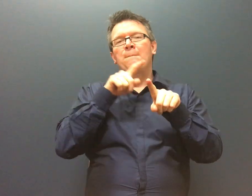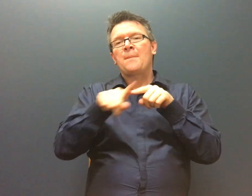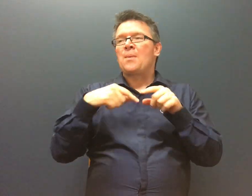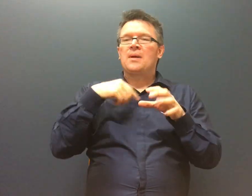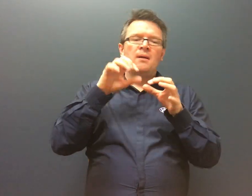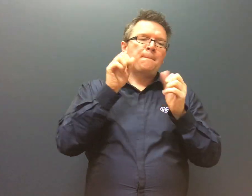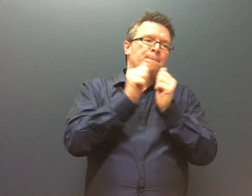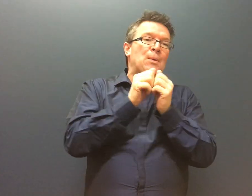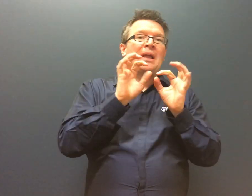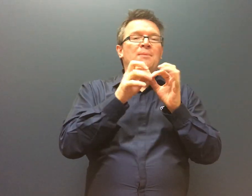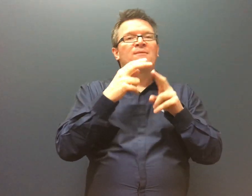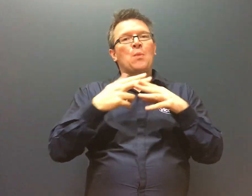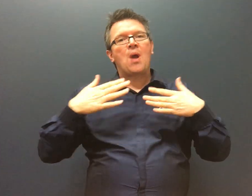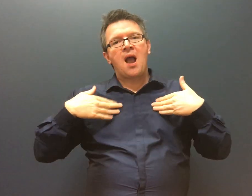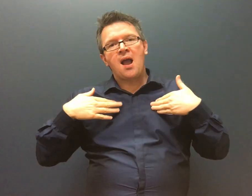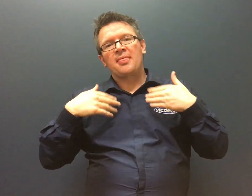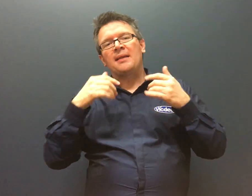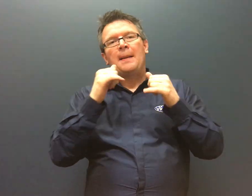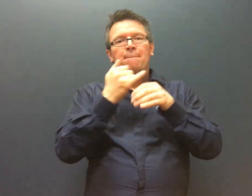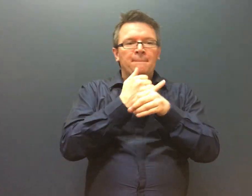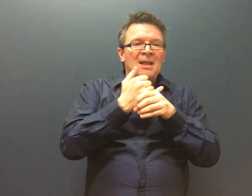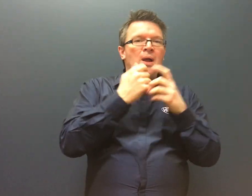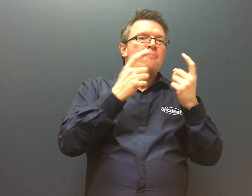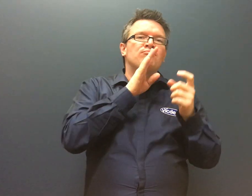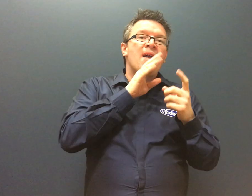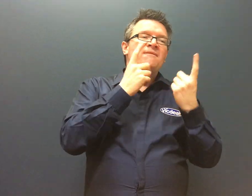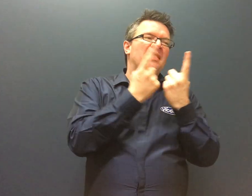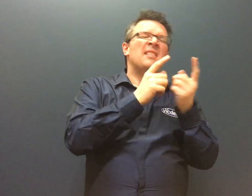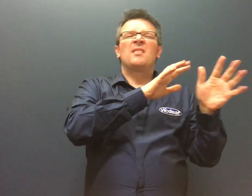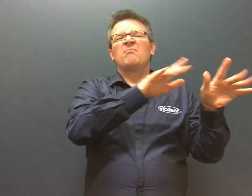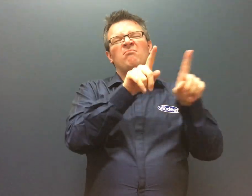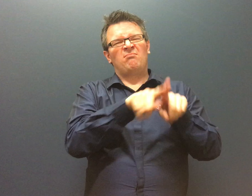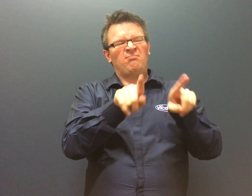As you know interpreting has been available for private medical related appointments and not much else.